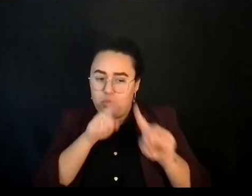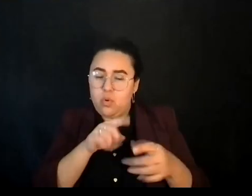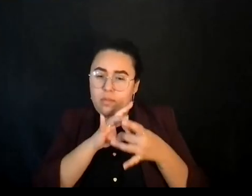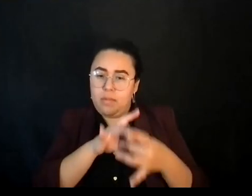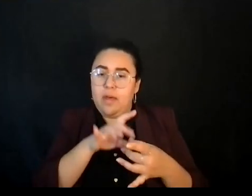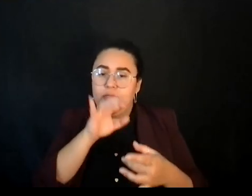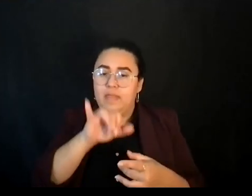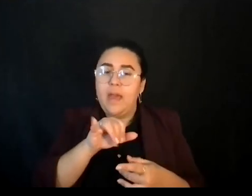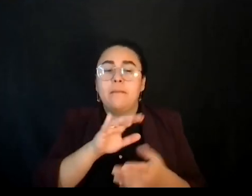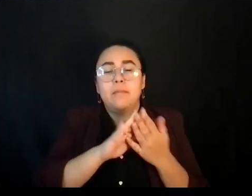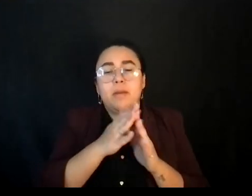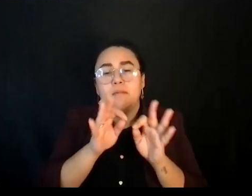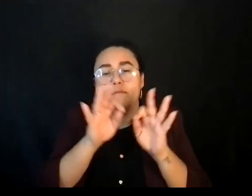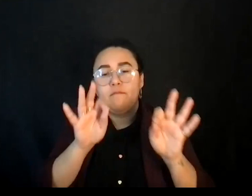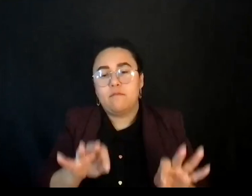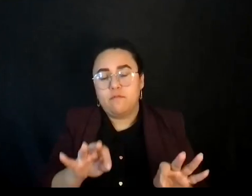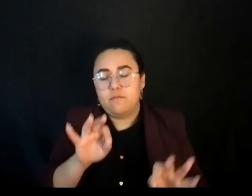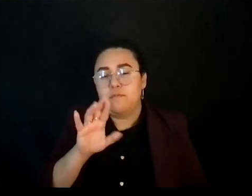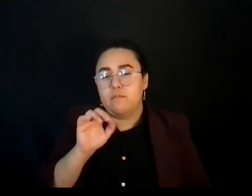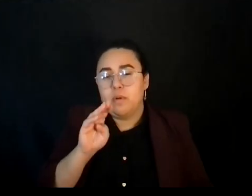And I'll tell you two last things, Manny, which is interesting about the water.